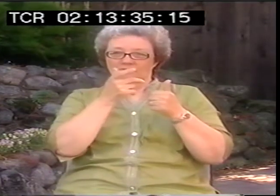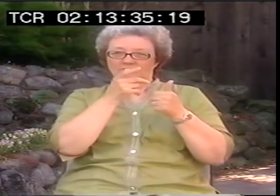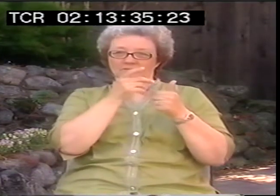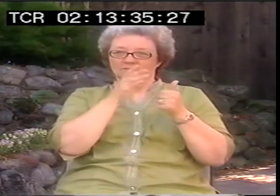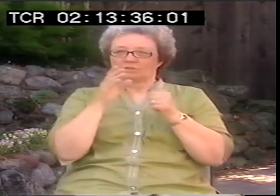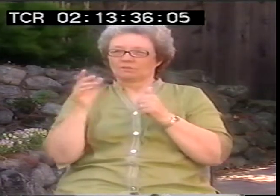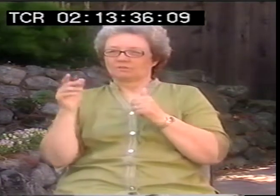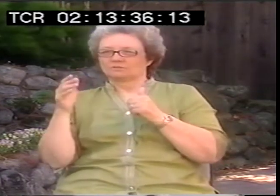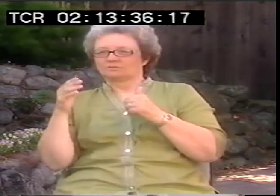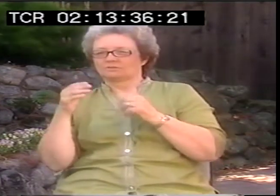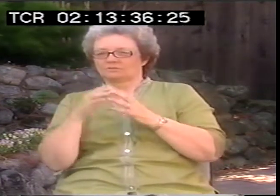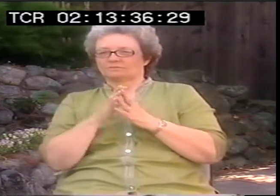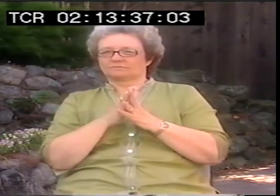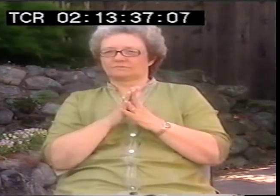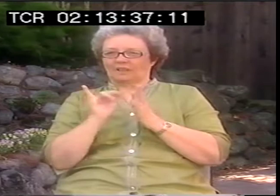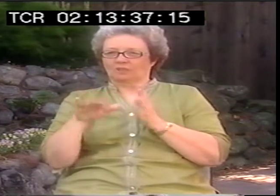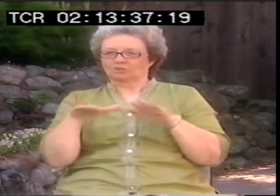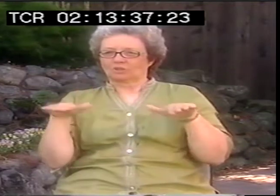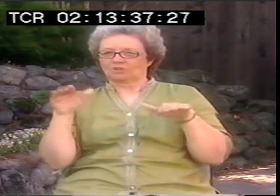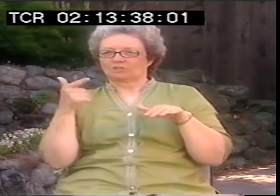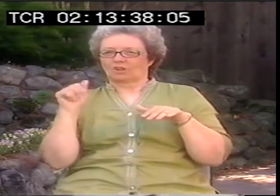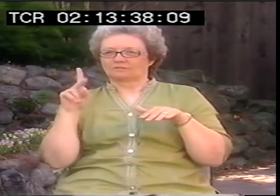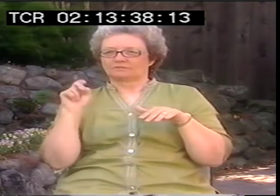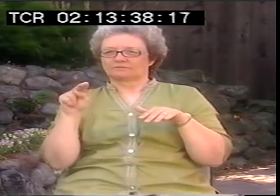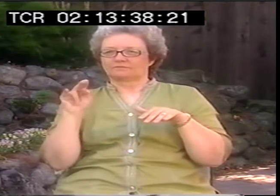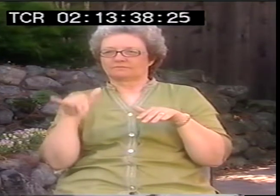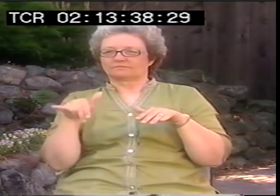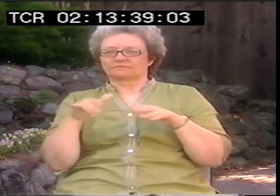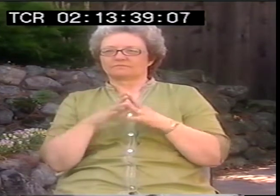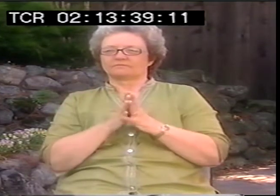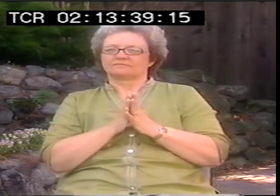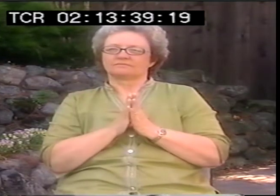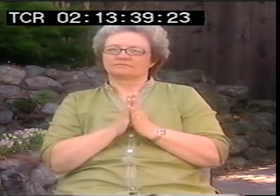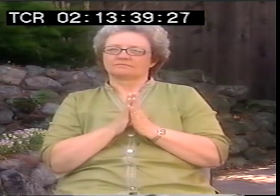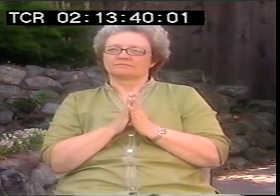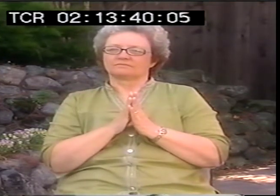Which one? The Children's Garden? That one?